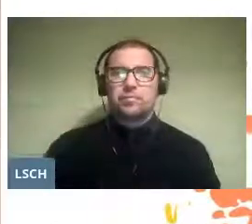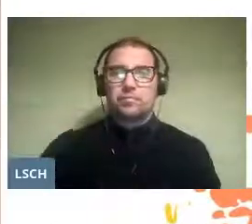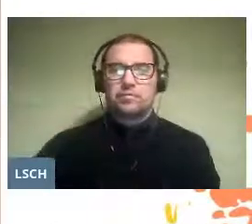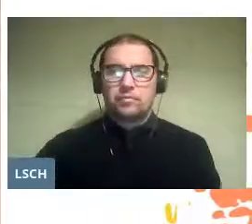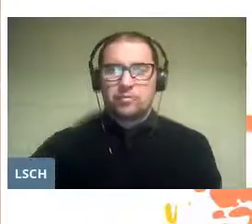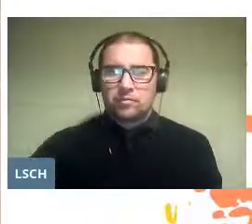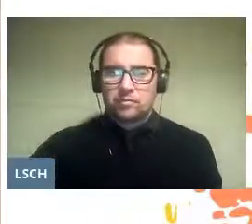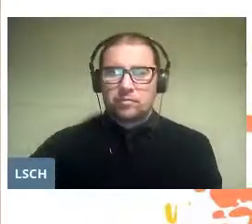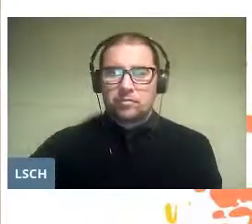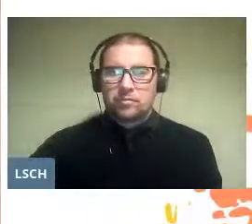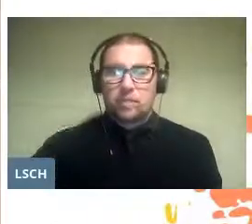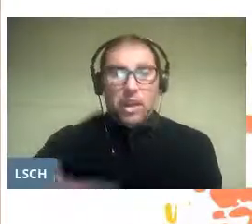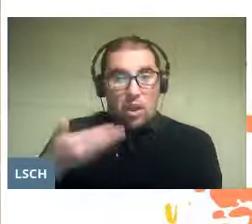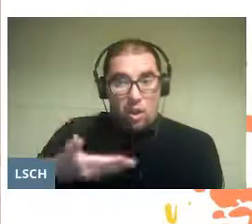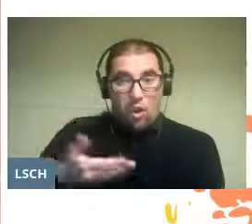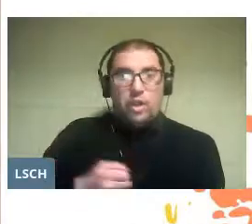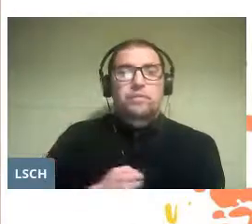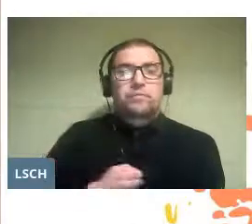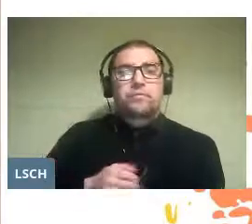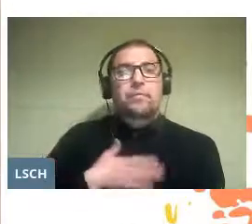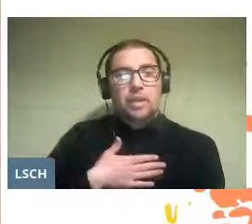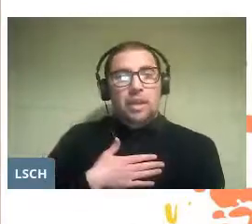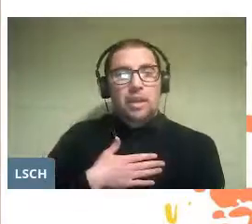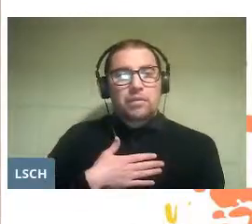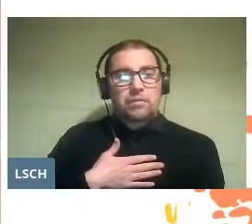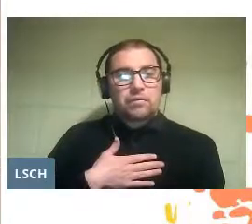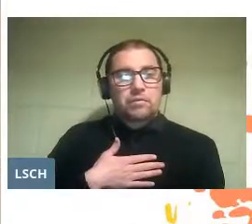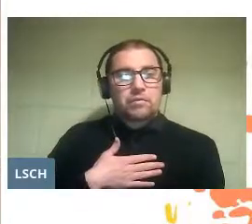I want to get up today...